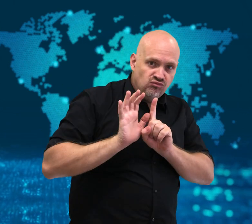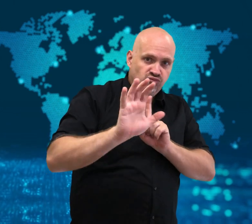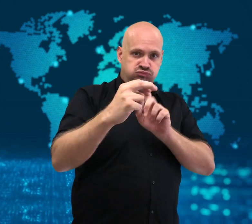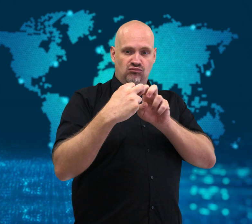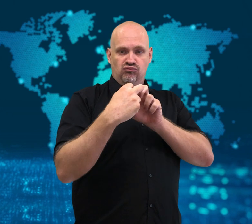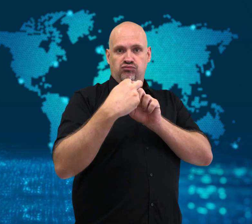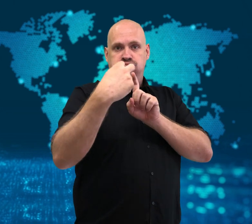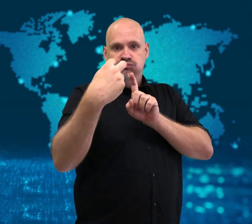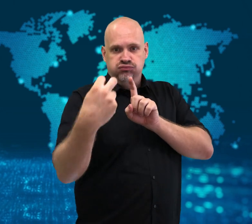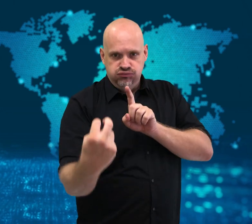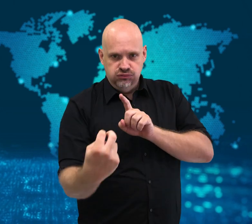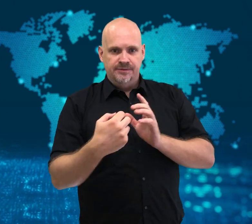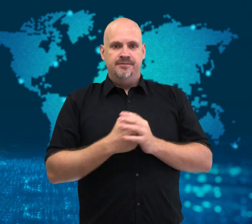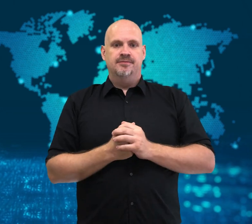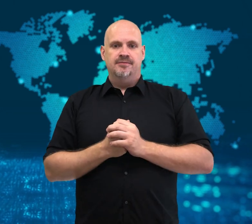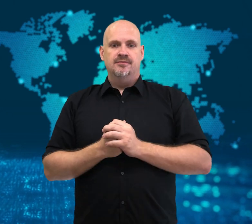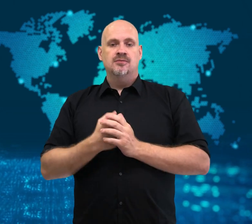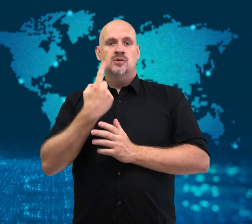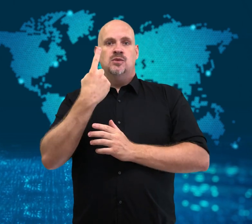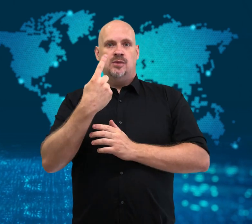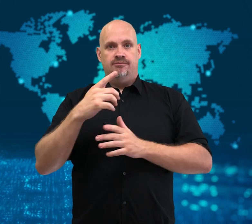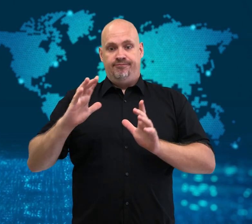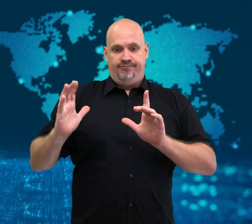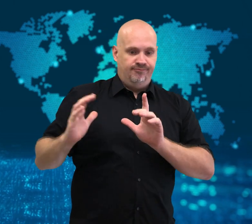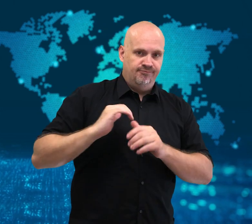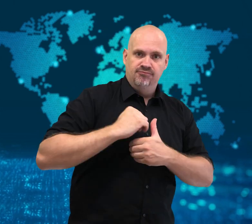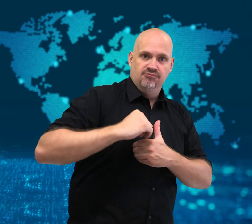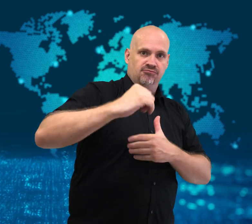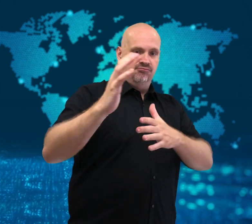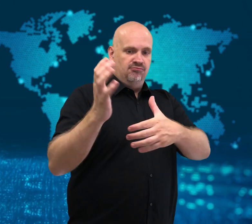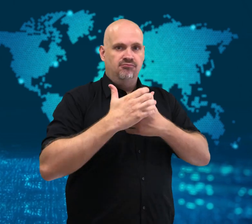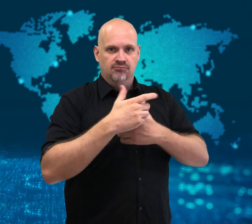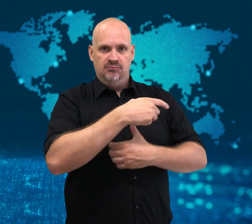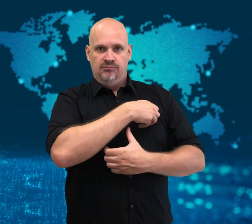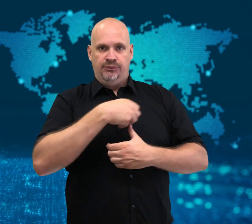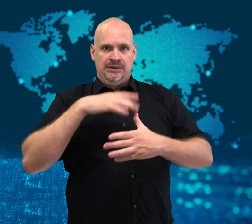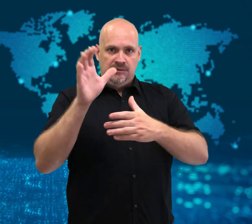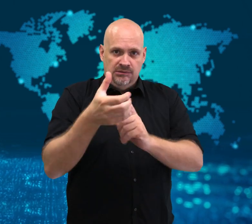The slap was caught on a video recording.